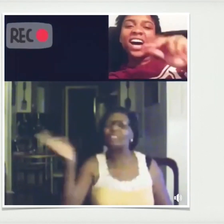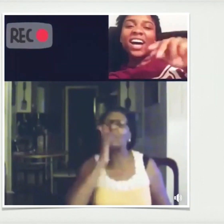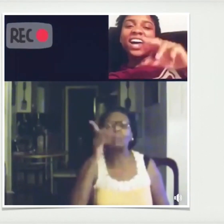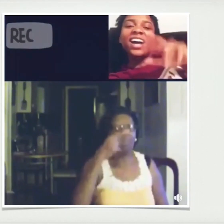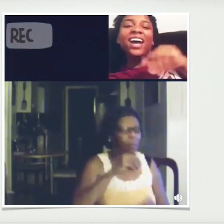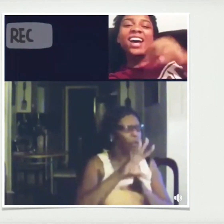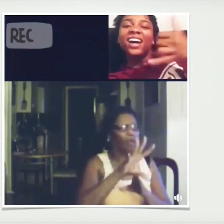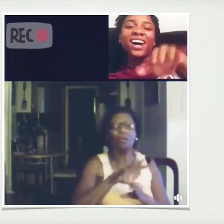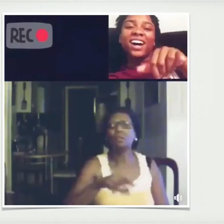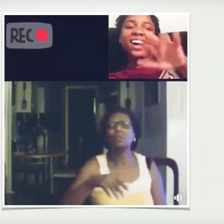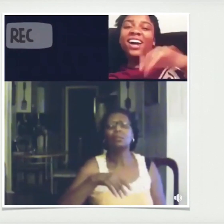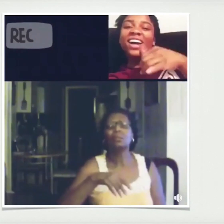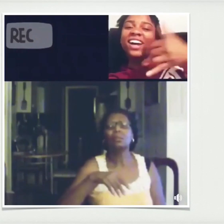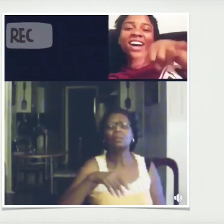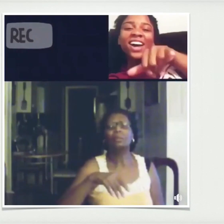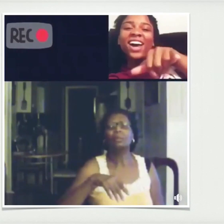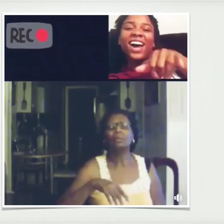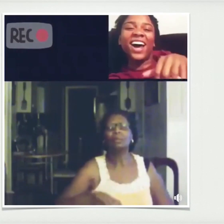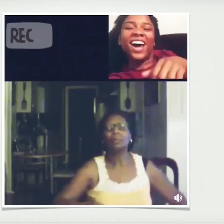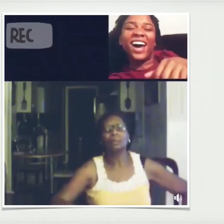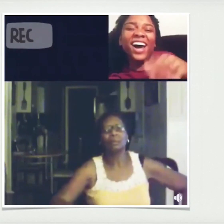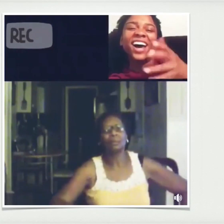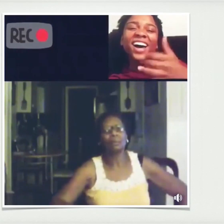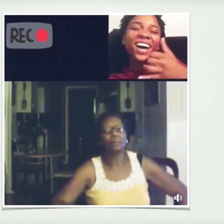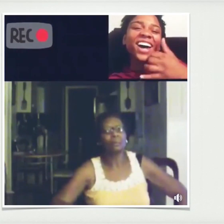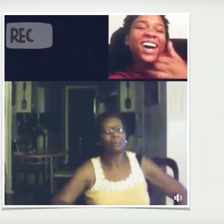She just said she just recorded me, that I said I'm going to smack her in the face. Don't hang up.